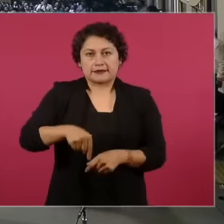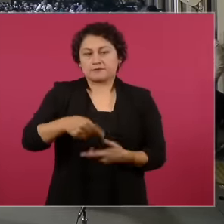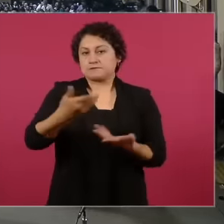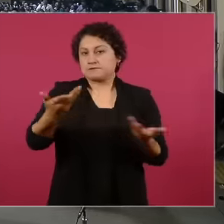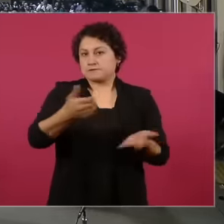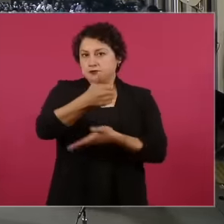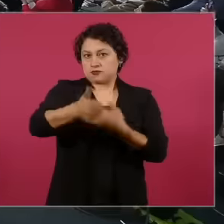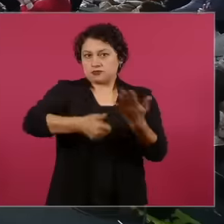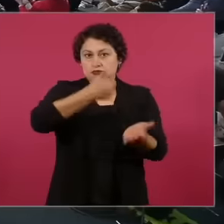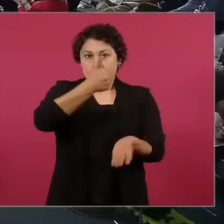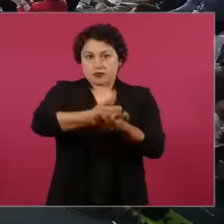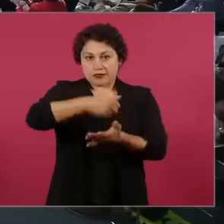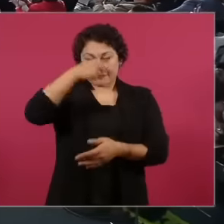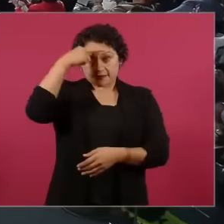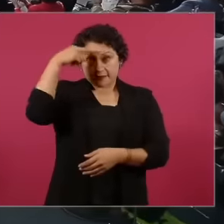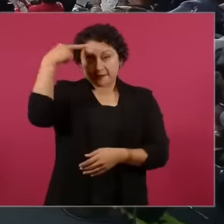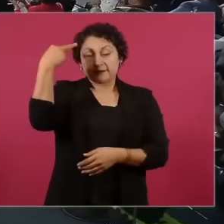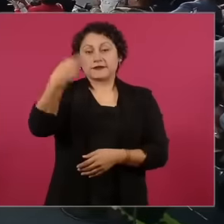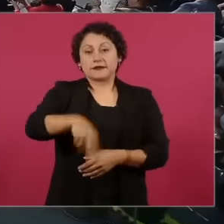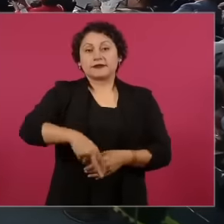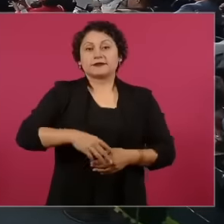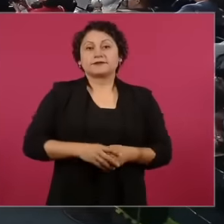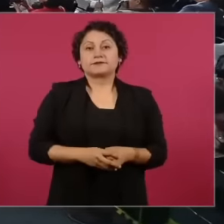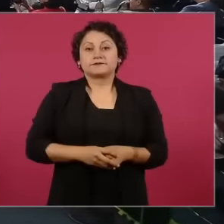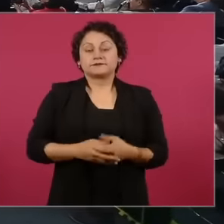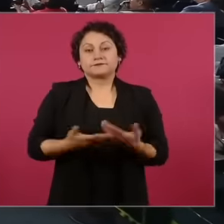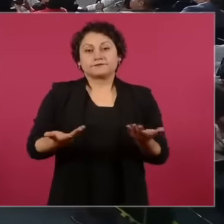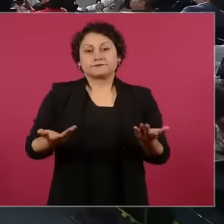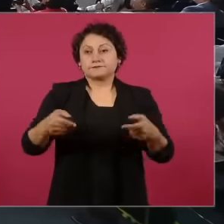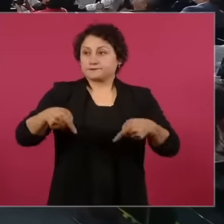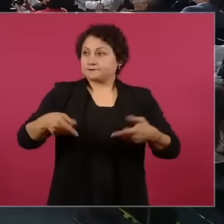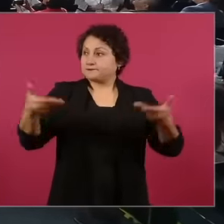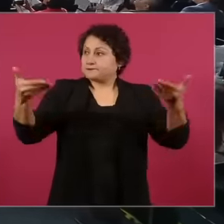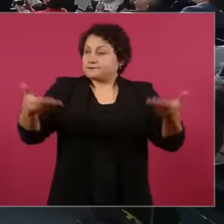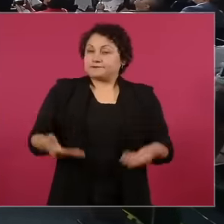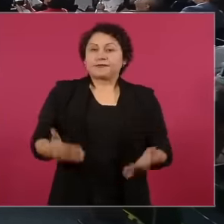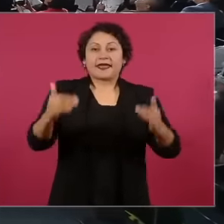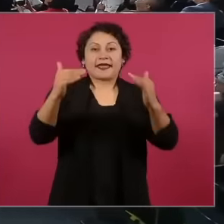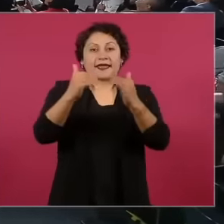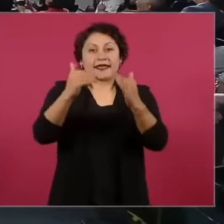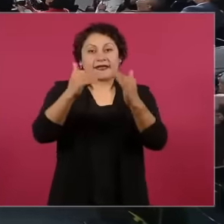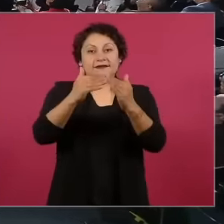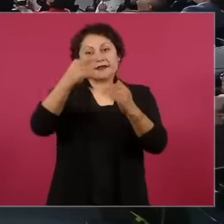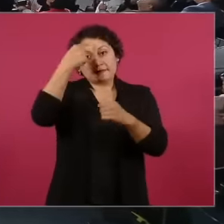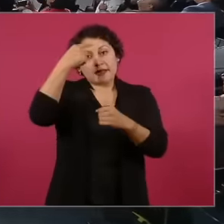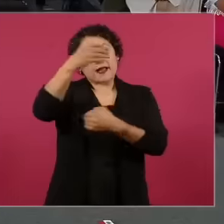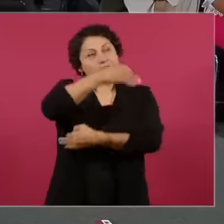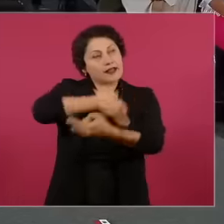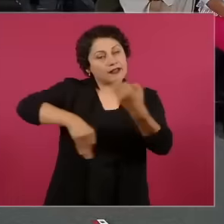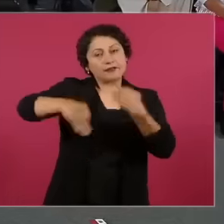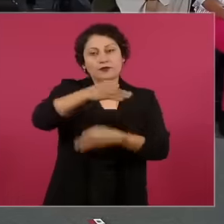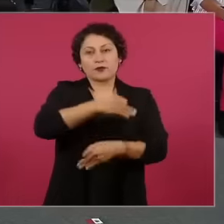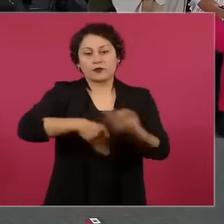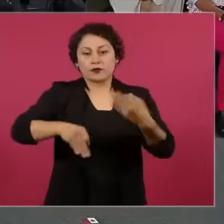of Mexico and this is everyone's home It's already happened to me It's already